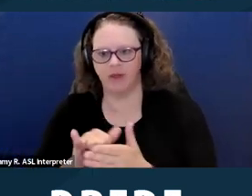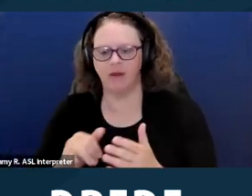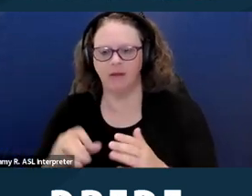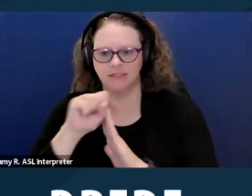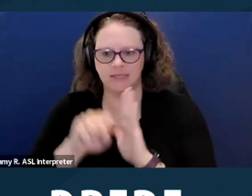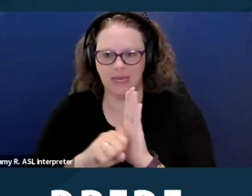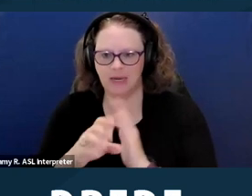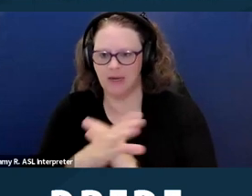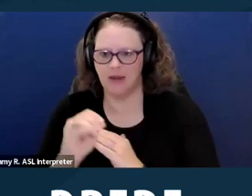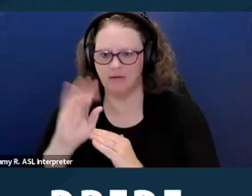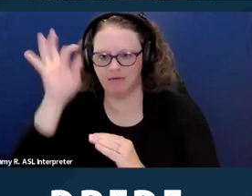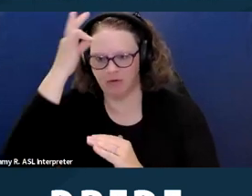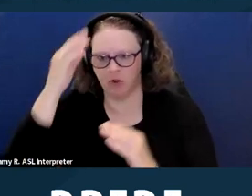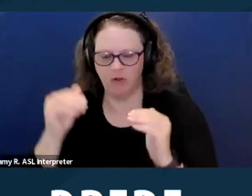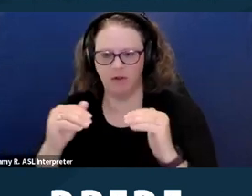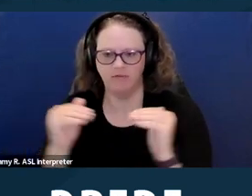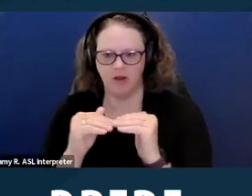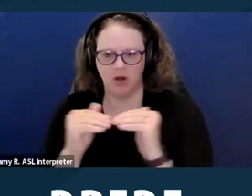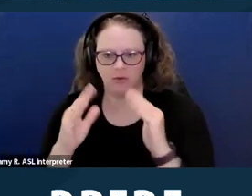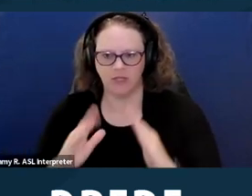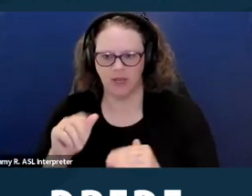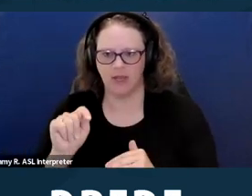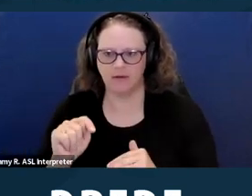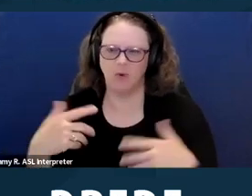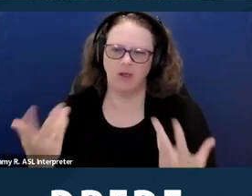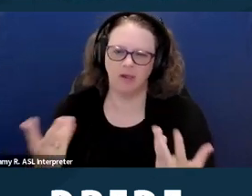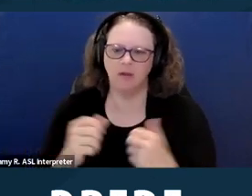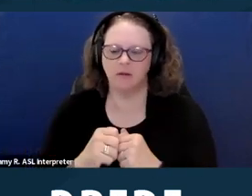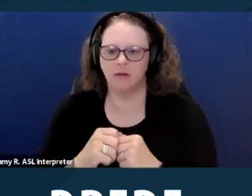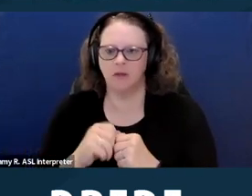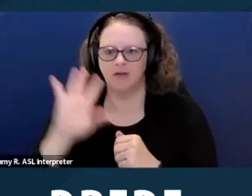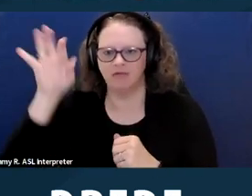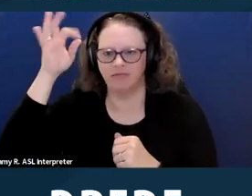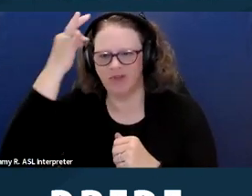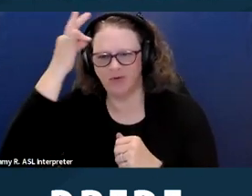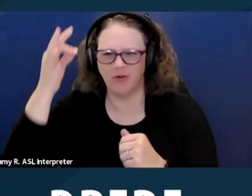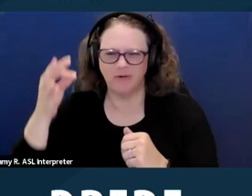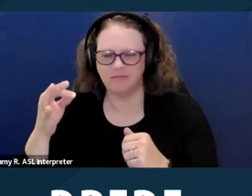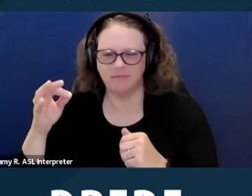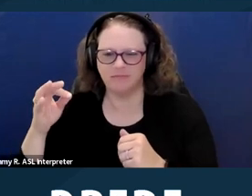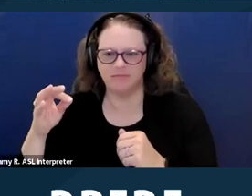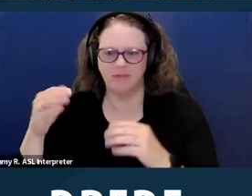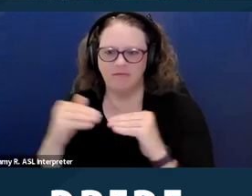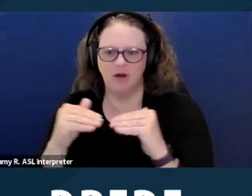Not so much well Federal Fair Housing Act, quite not so much criminal fair housing laws are protected a little bit more